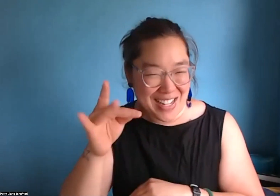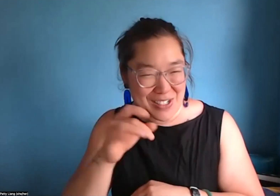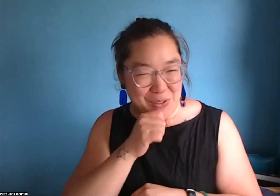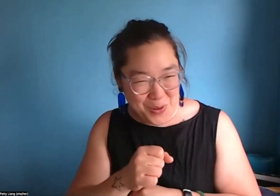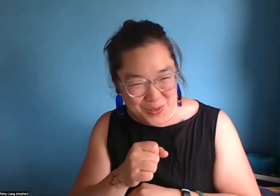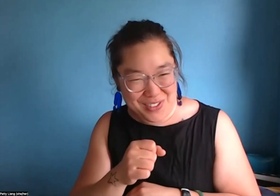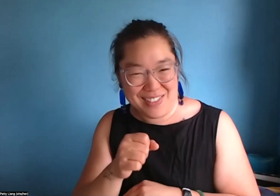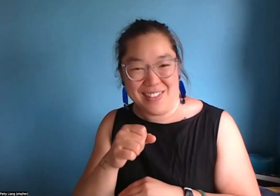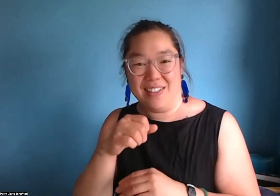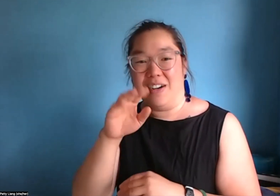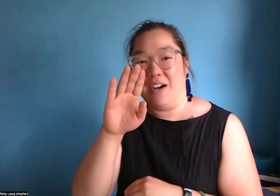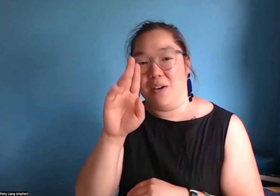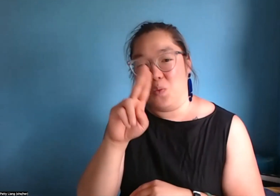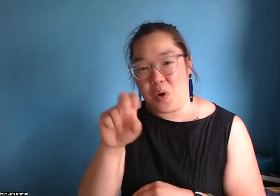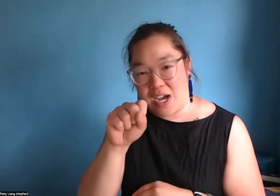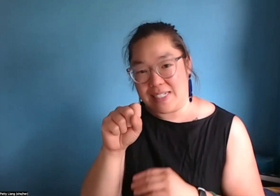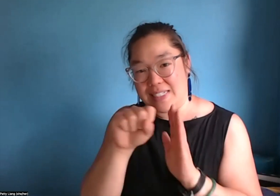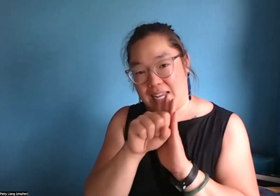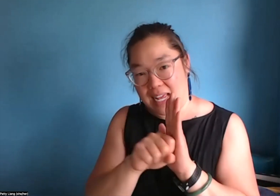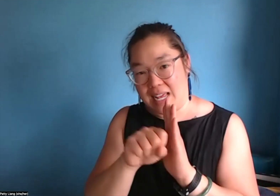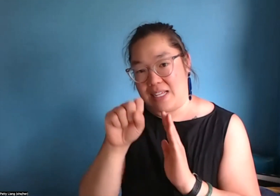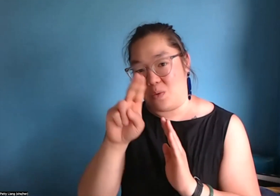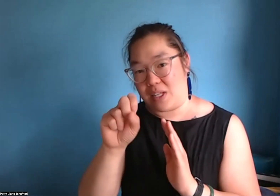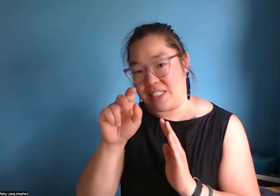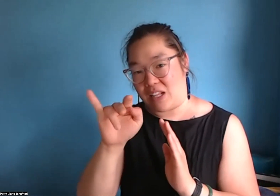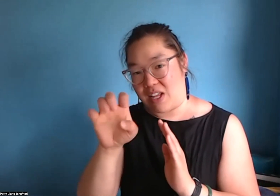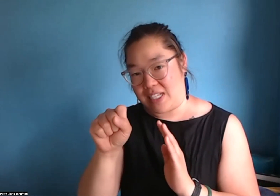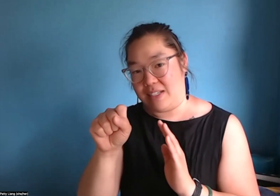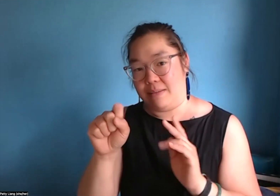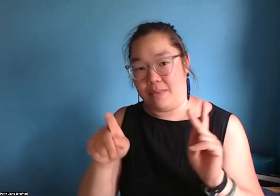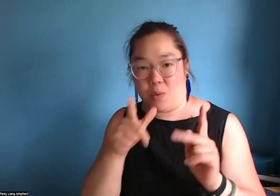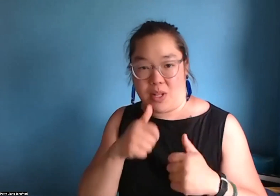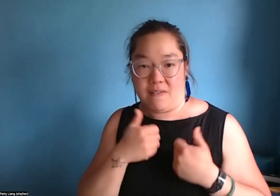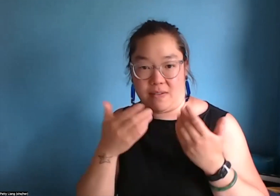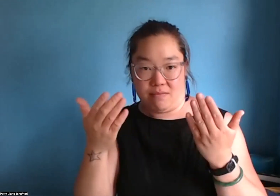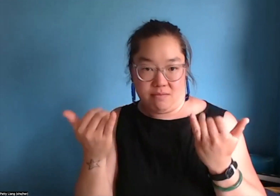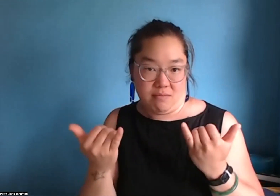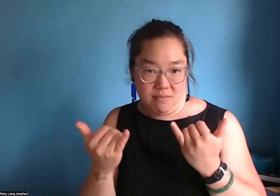I'm sorry . It's - you need to be at least 18 years or older, and a resident of the US.